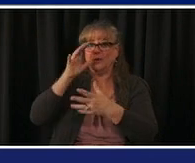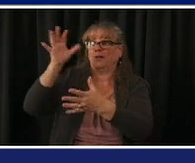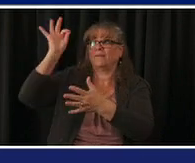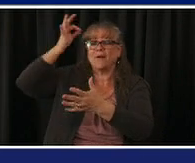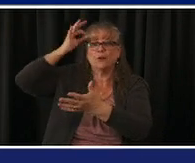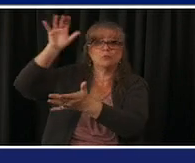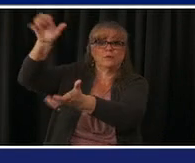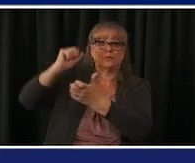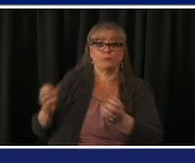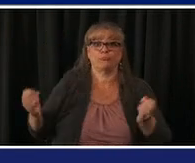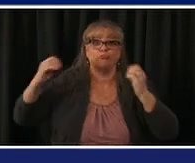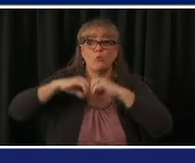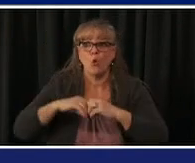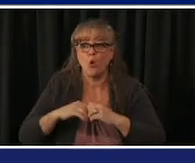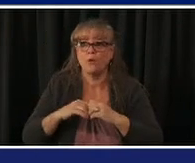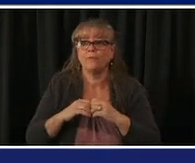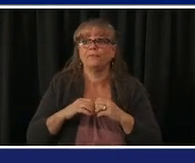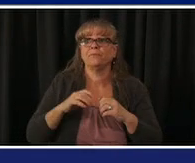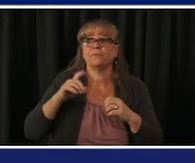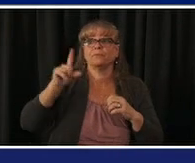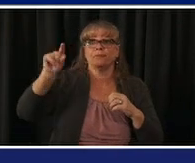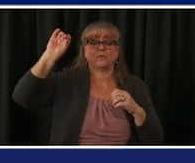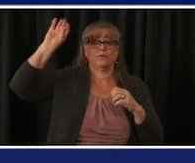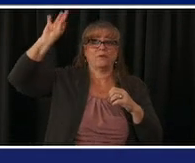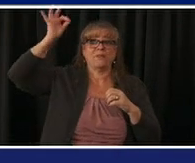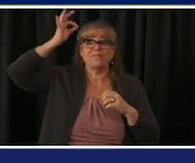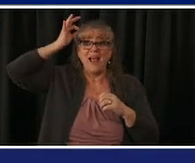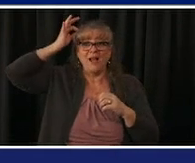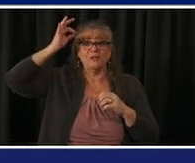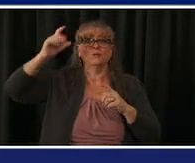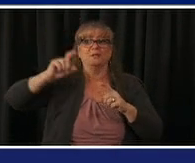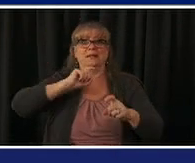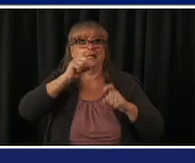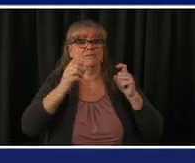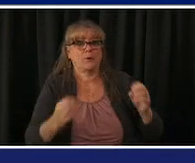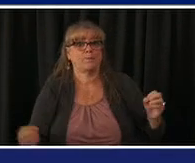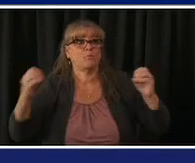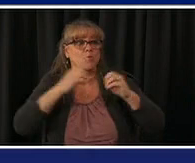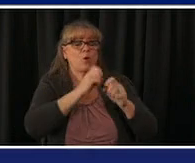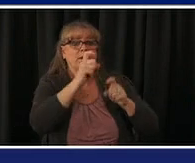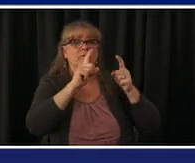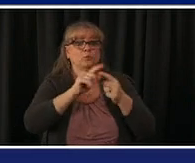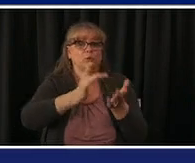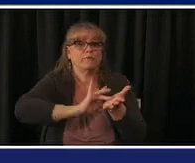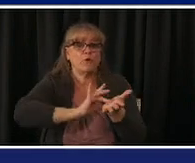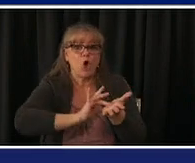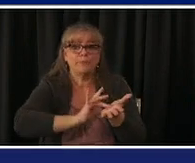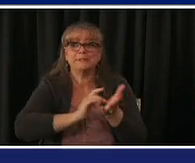program the federal qualified health clinics the veterans administration department of defense